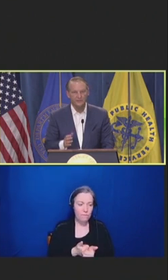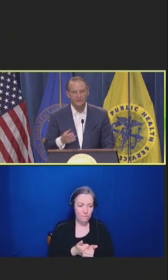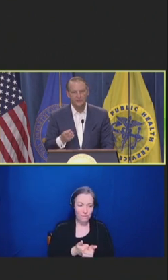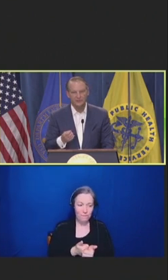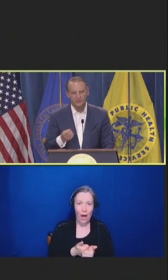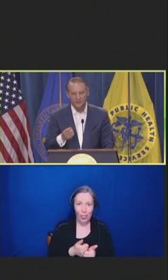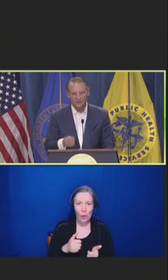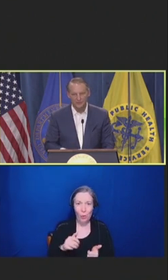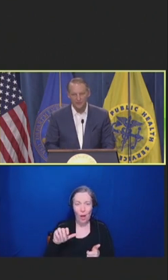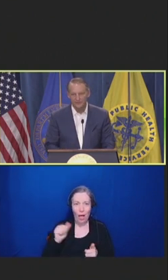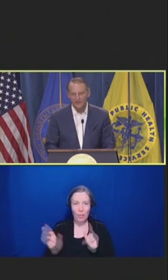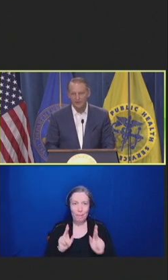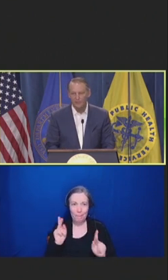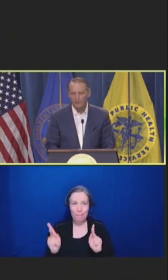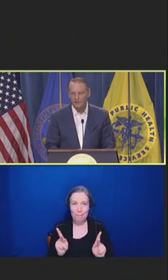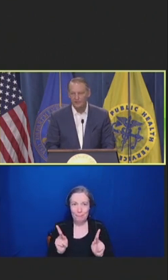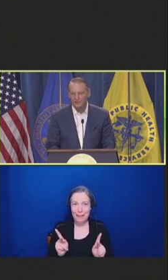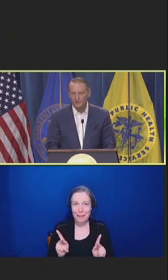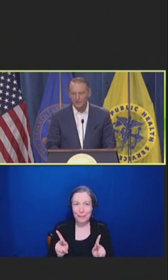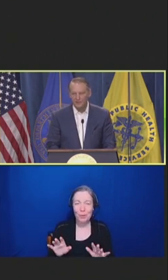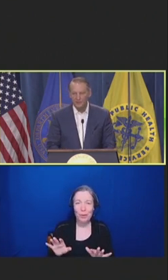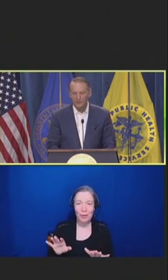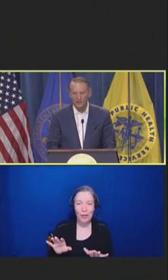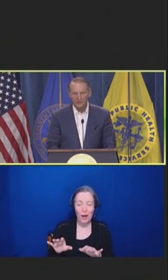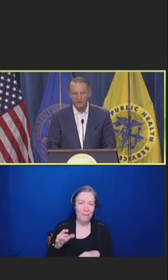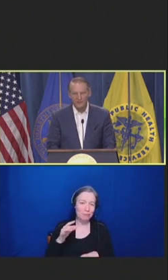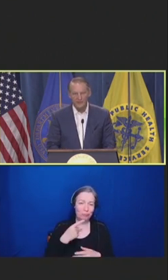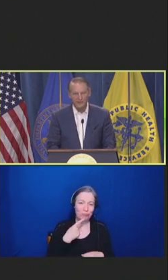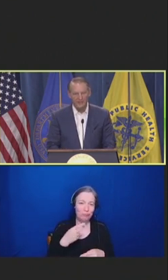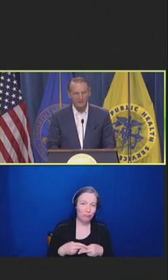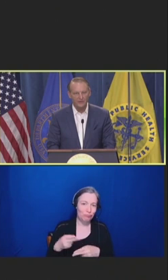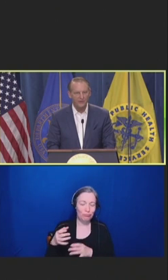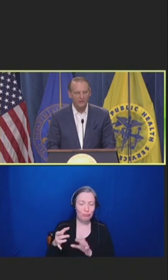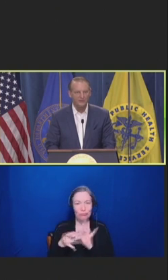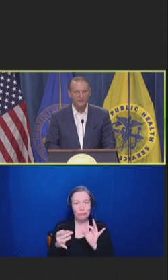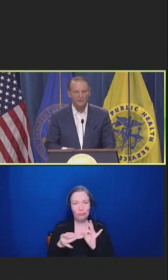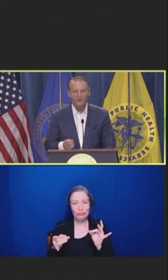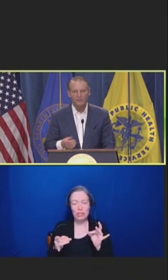And just really try to put a finer point on what I would kind of call those administrative